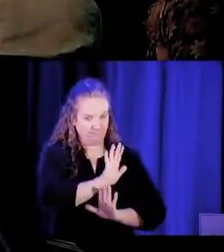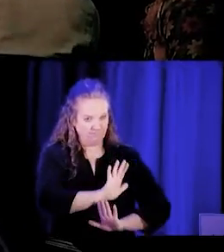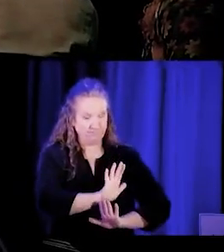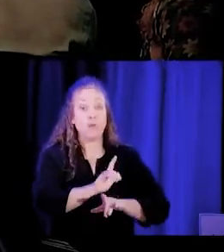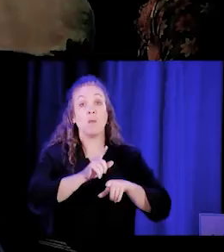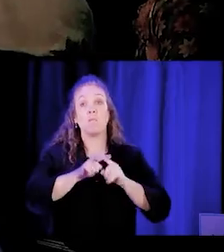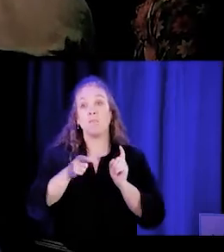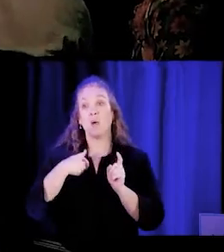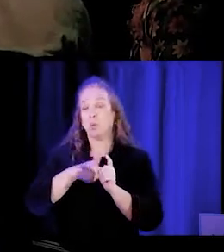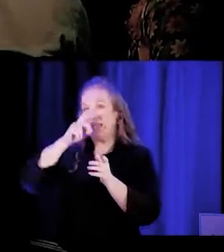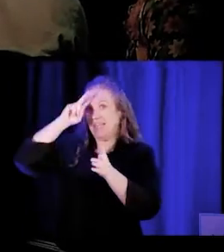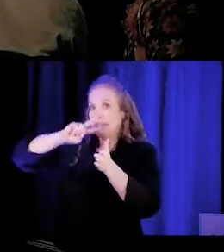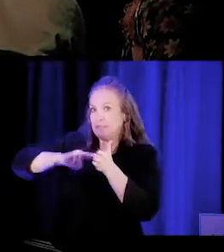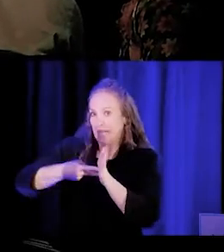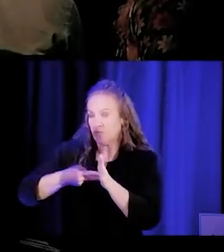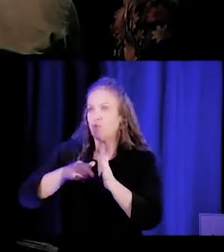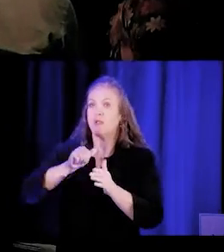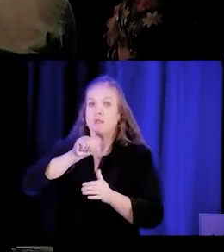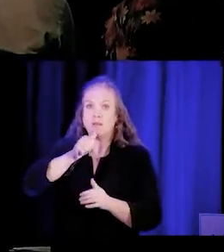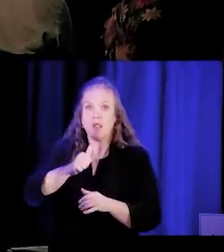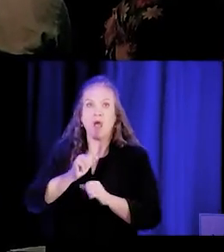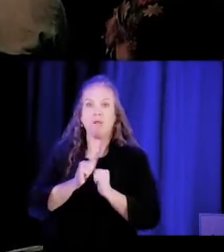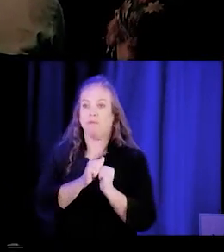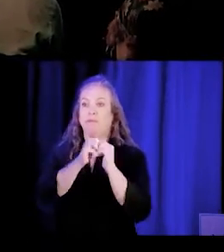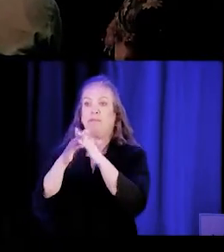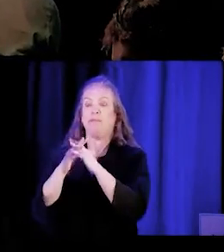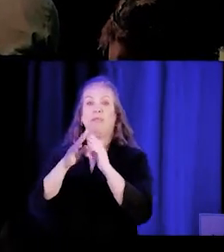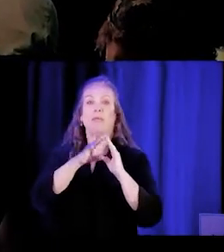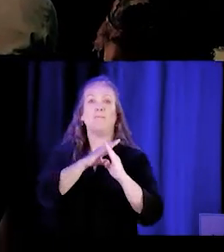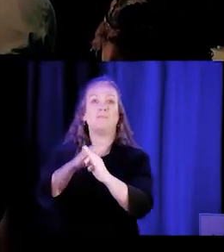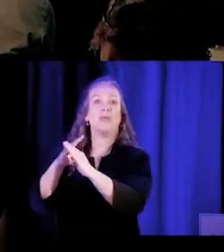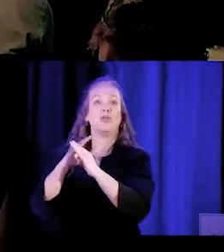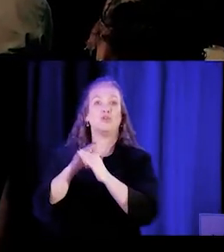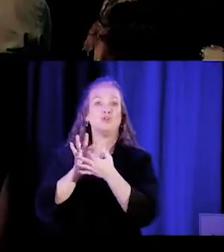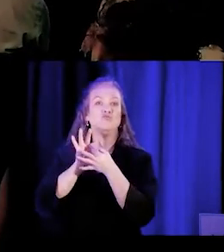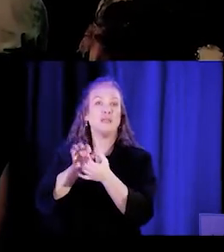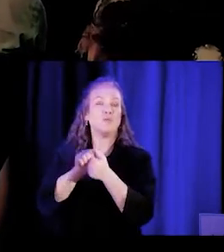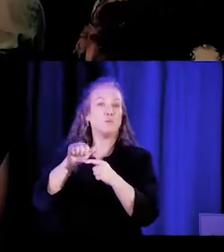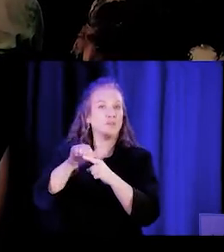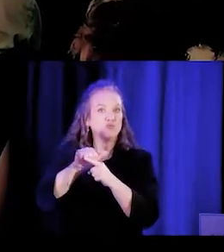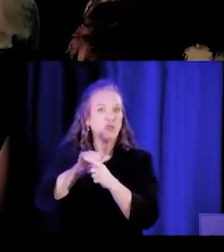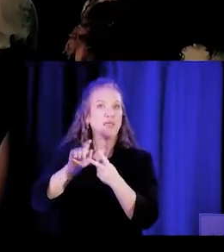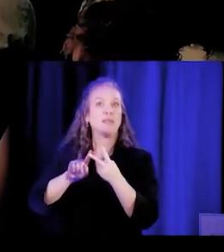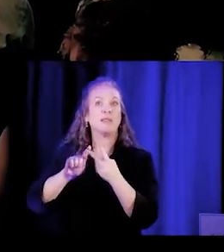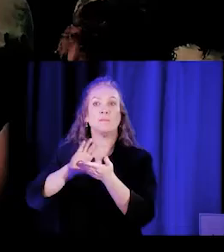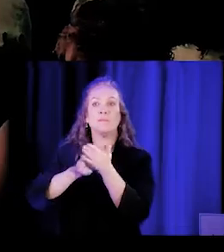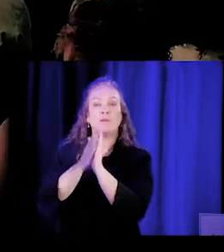that we didn't create barriers on our end and the training end in terms of this population.